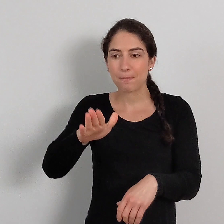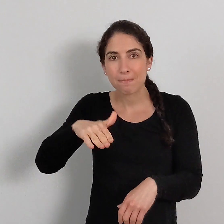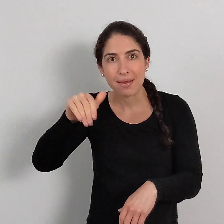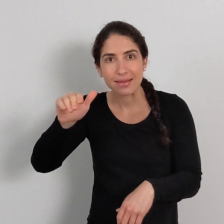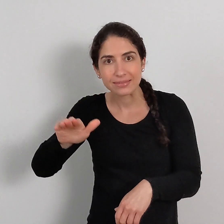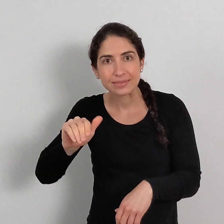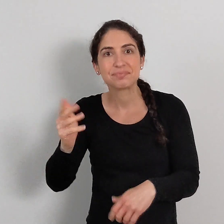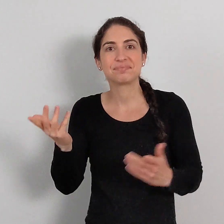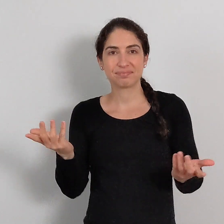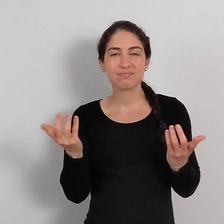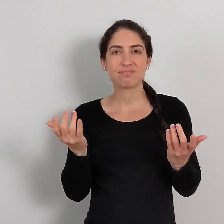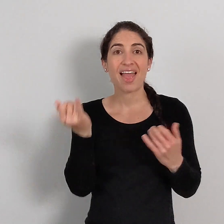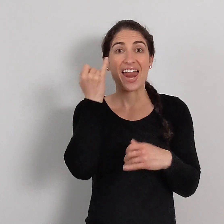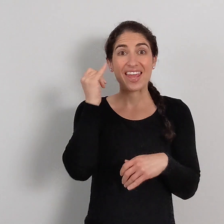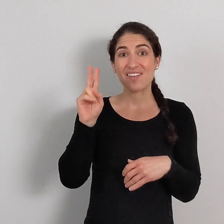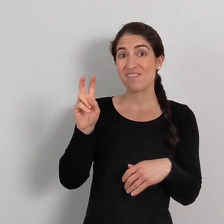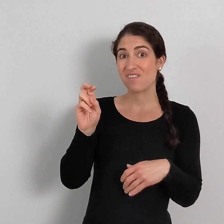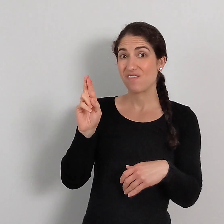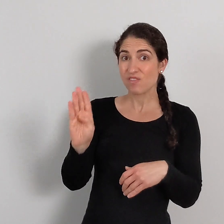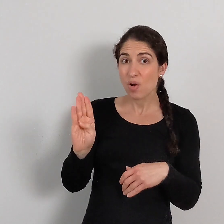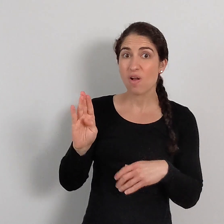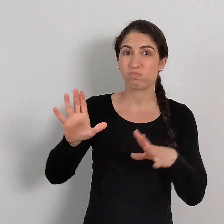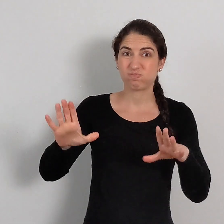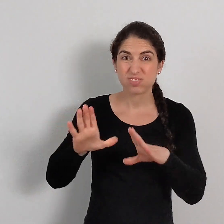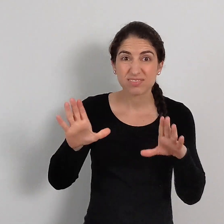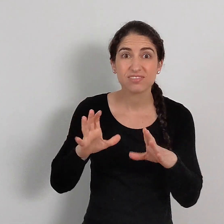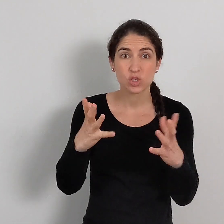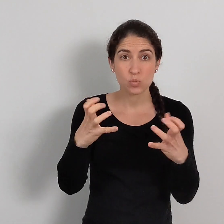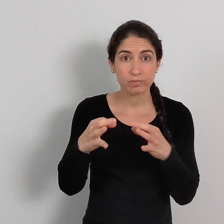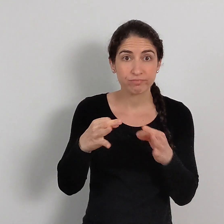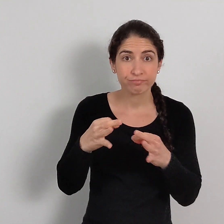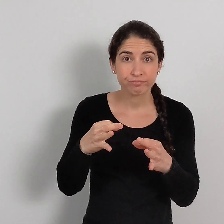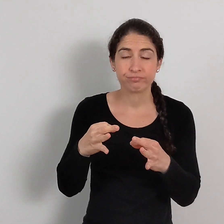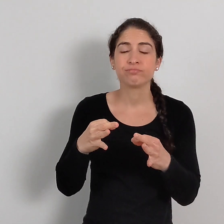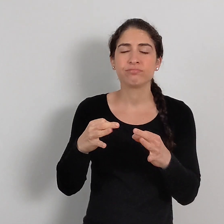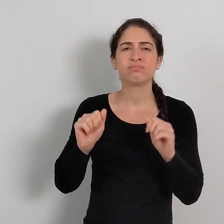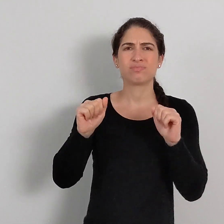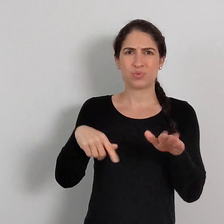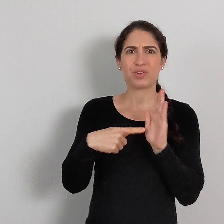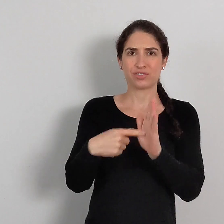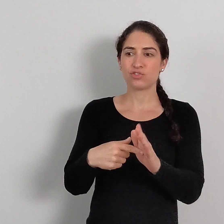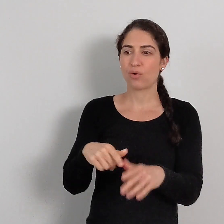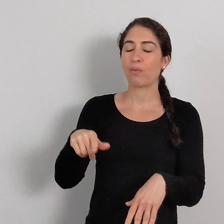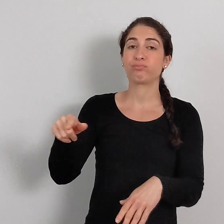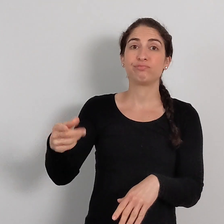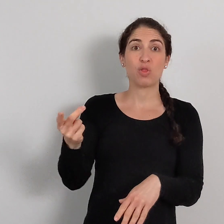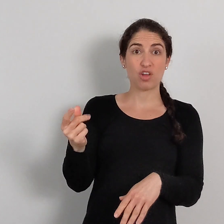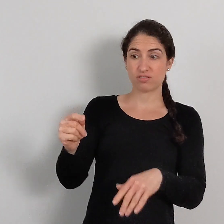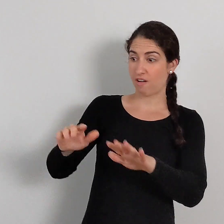It's like you're petting an animal, right? If the verb, action, you want to describe, then you can show.